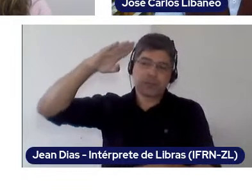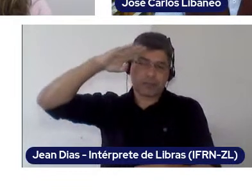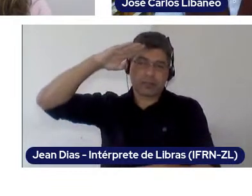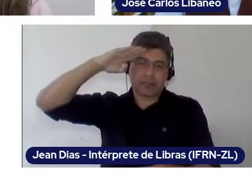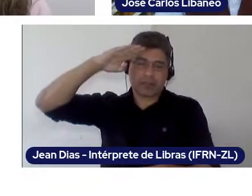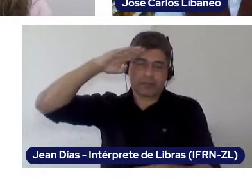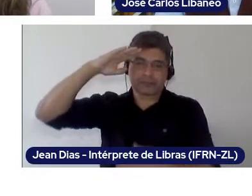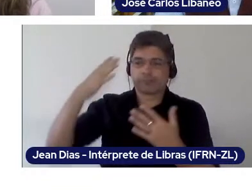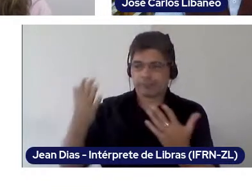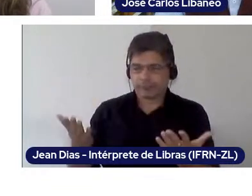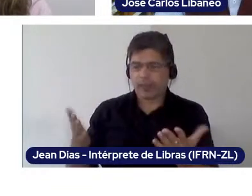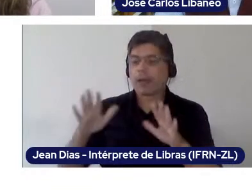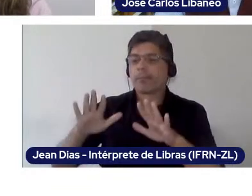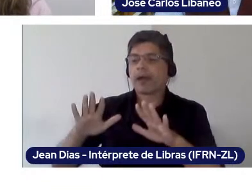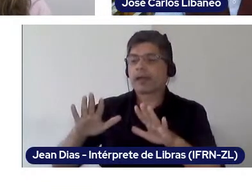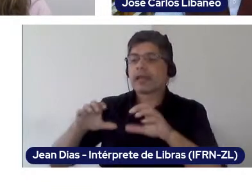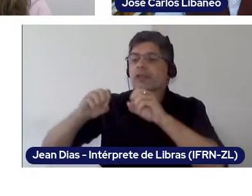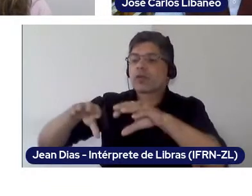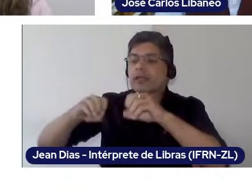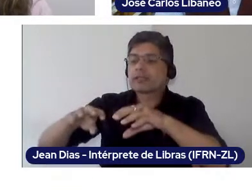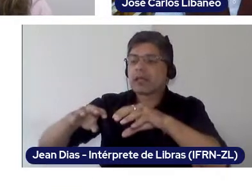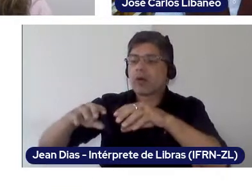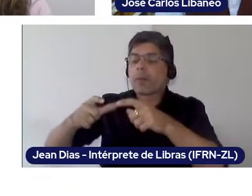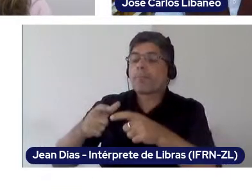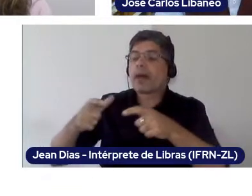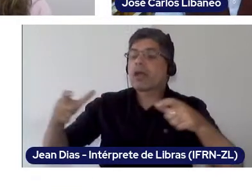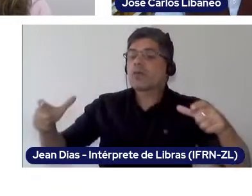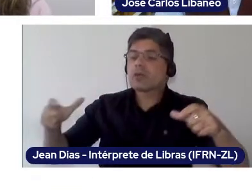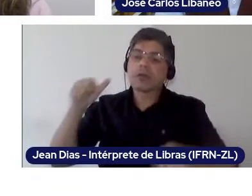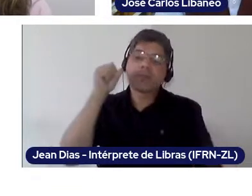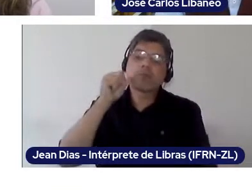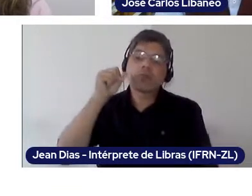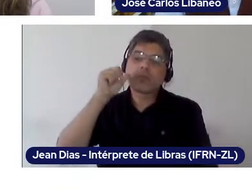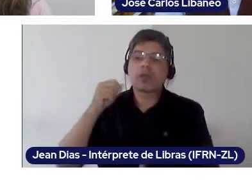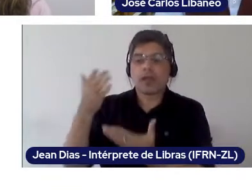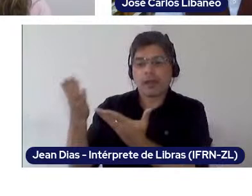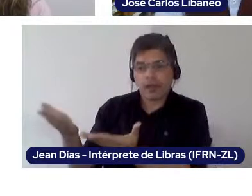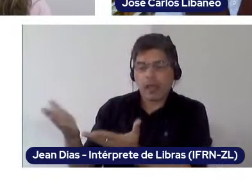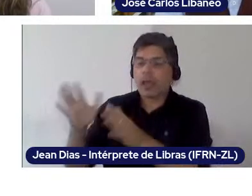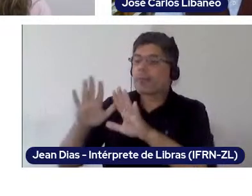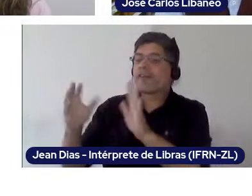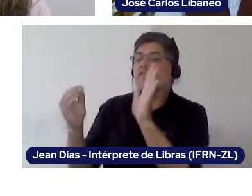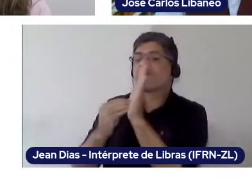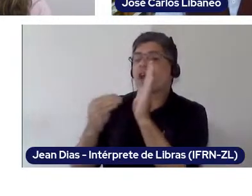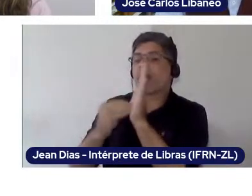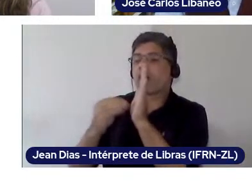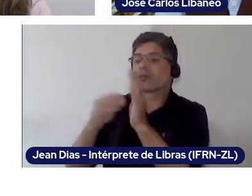but Brazil has never had an Education Minister, male or female, that really understood about pedagogy and basic education.